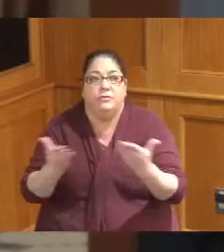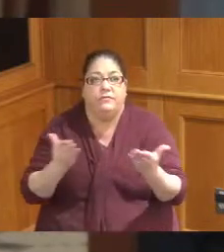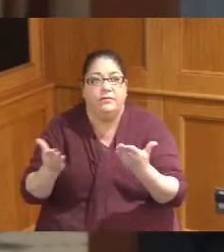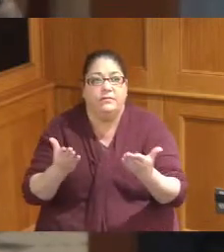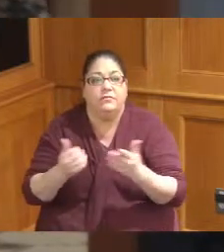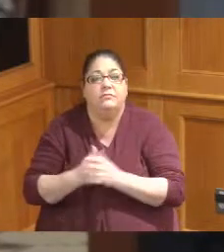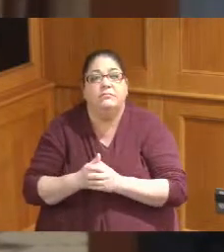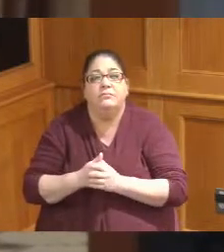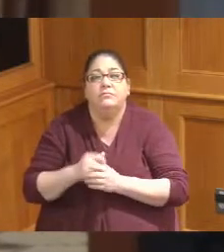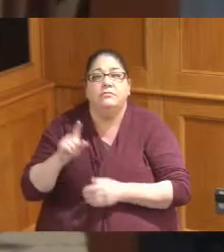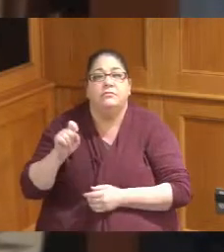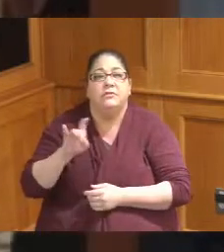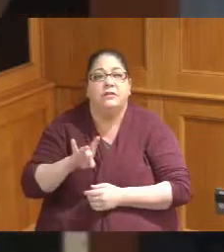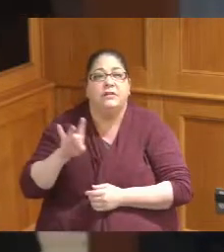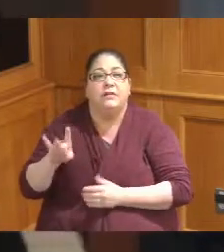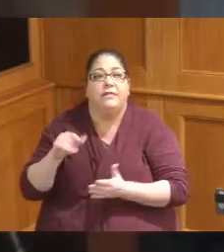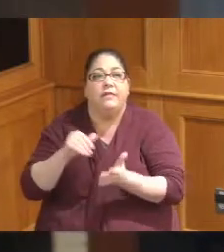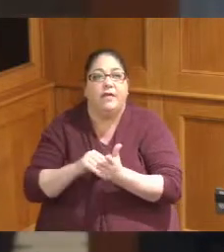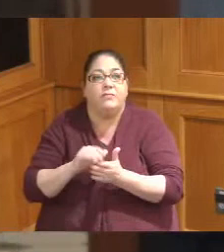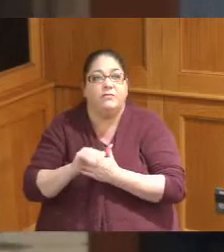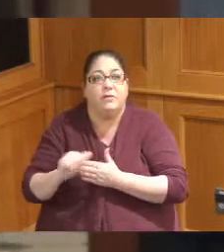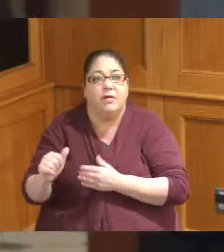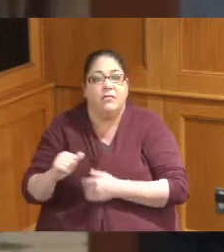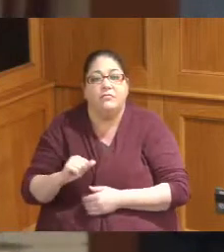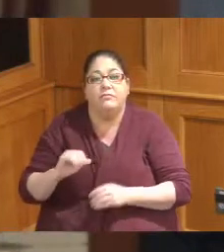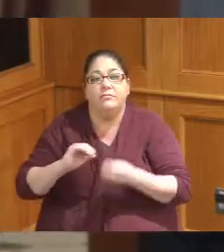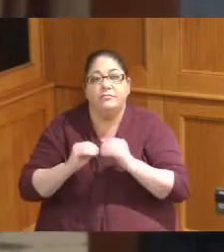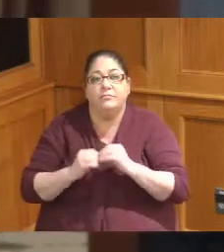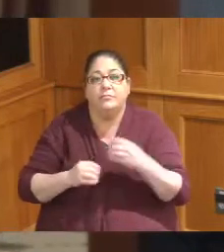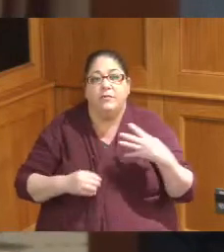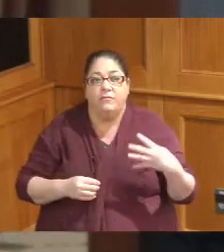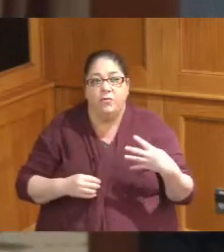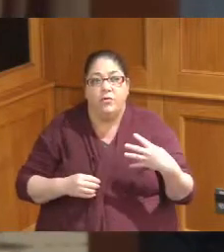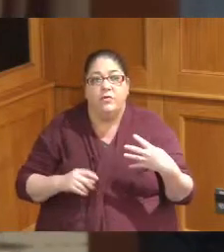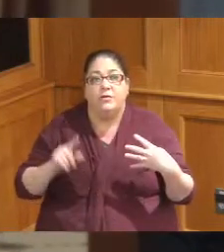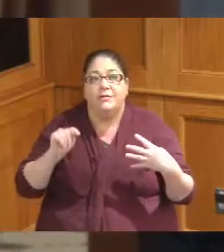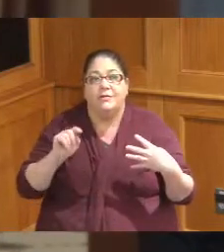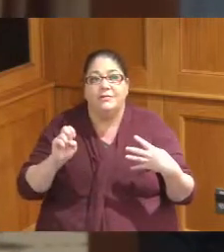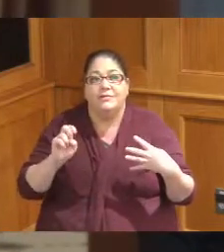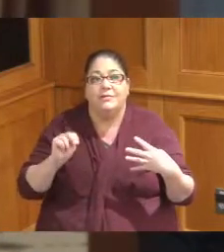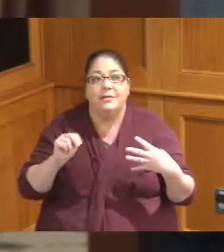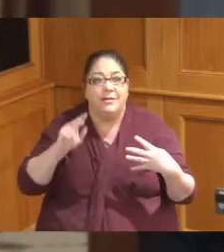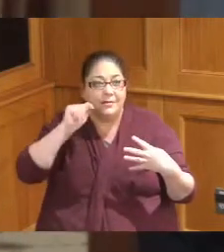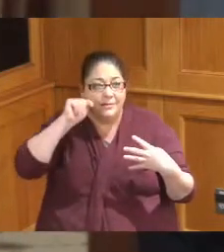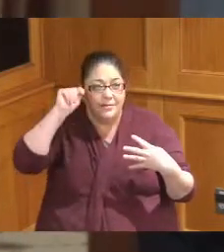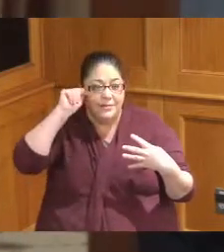the amount of 188,000 the item number four again is a teen suicide prevention Grant with best point